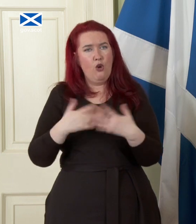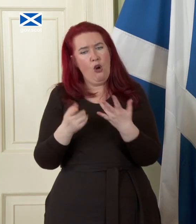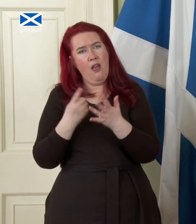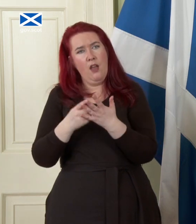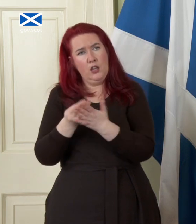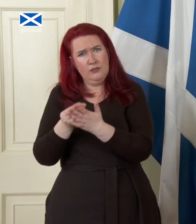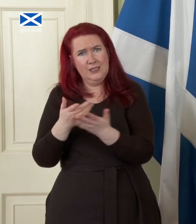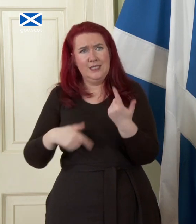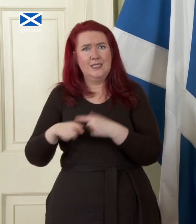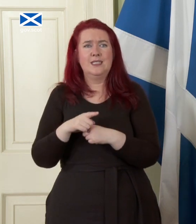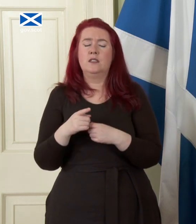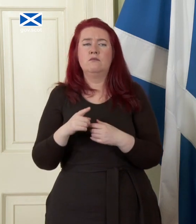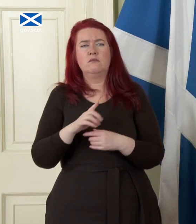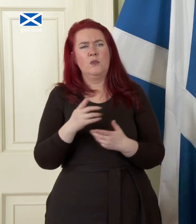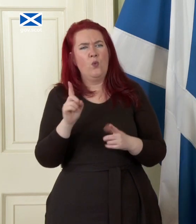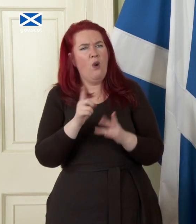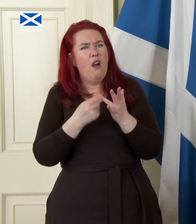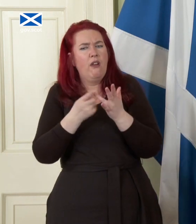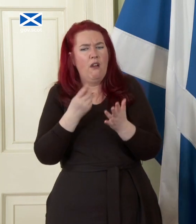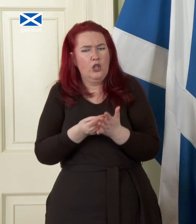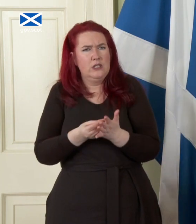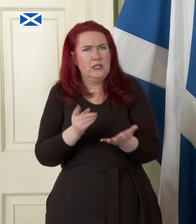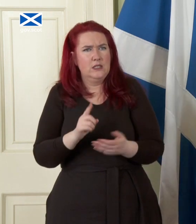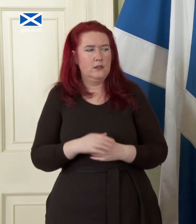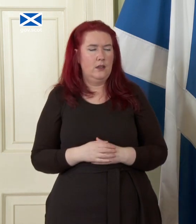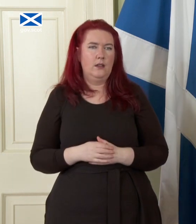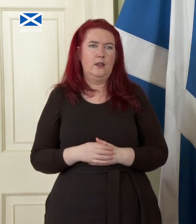would that work and what other currencies are you talking about here that's just a statement of of